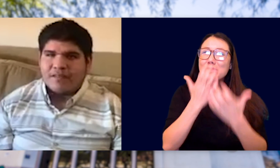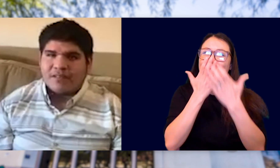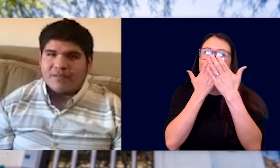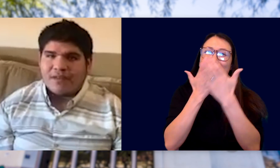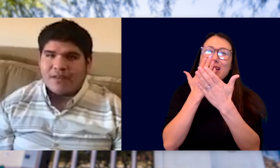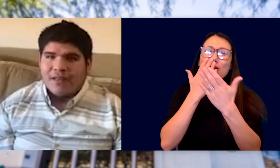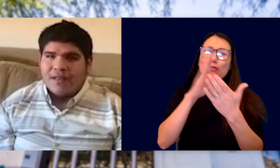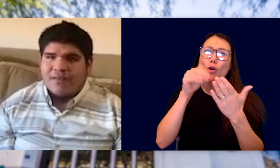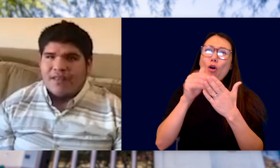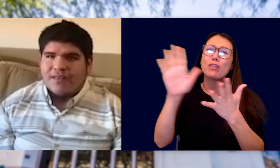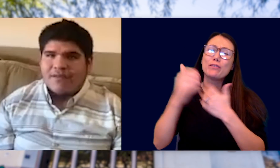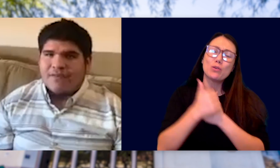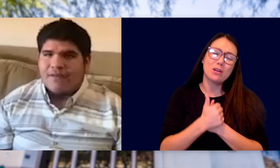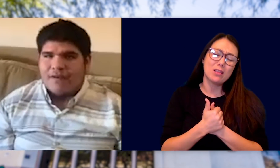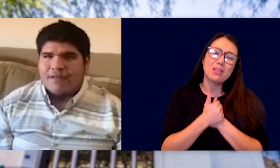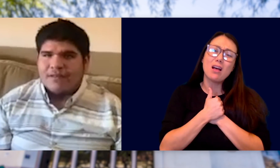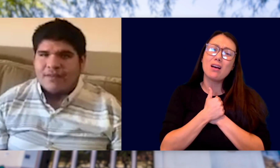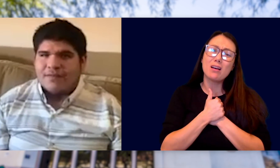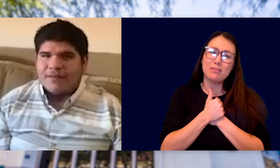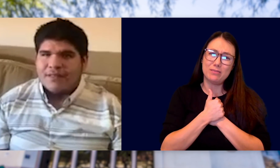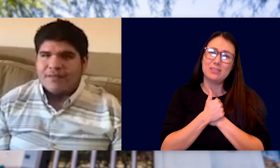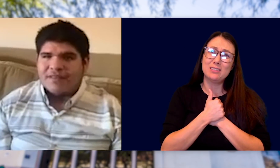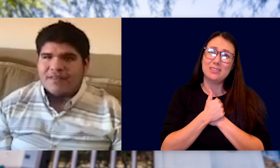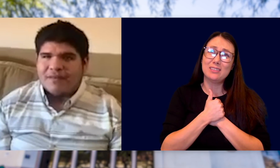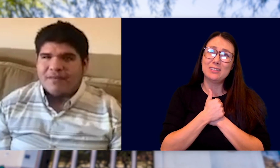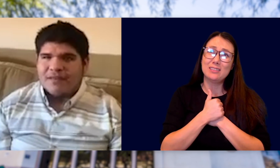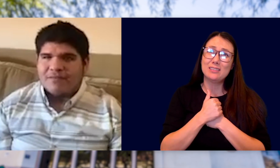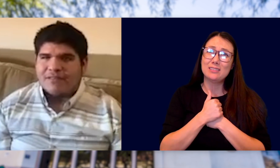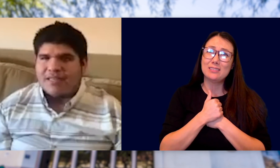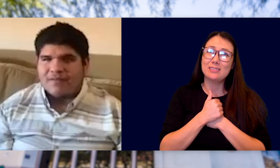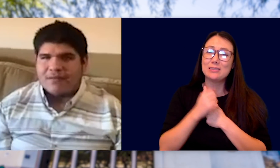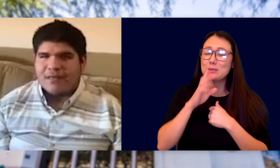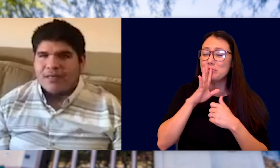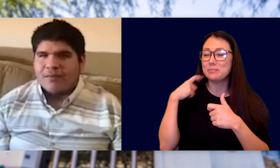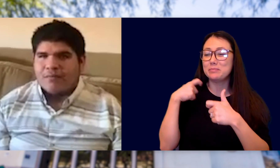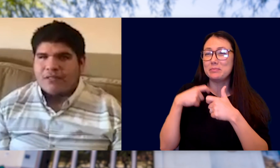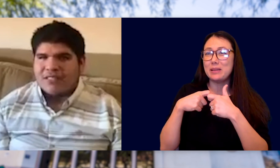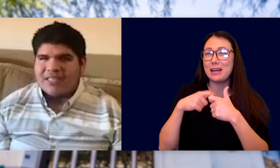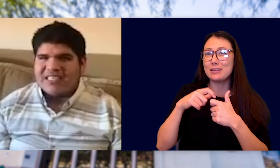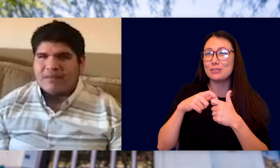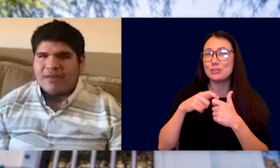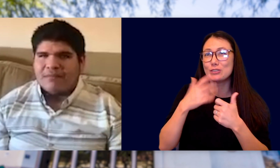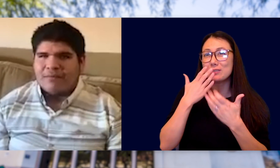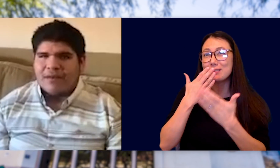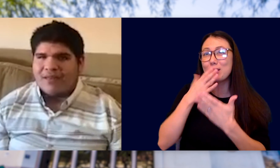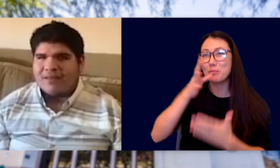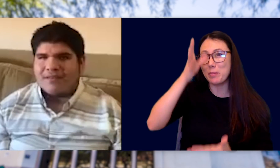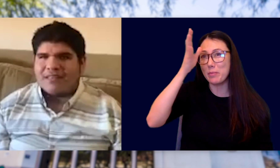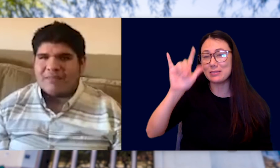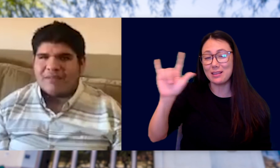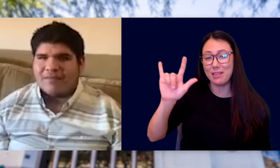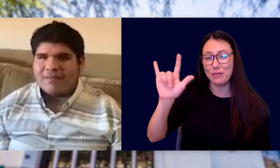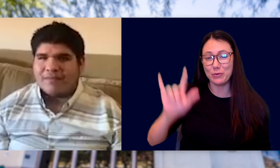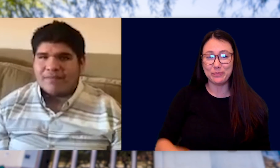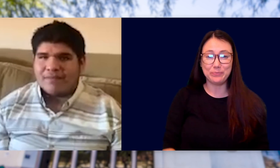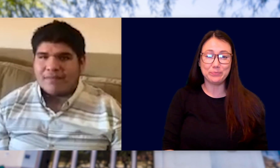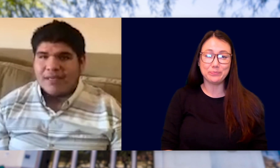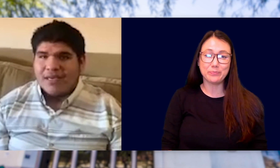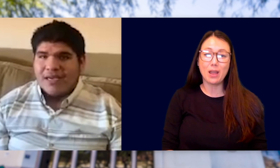MOST OF ALL, THANK YOU FOR ALL THE LOVE YOU'VE GIVEN ME WHEN I WAS DOWN. MUCHAS GRACIAS MAMA Y PAPA, LOS AMO.